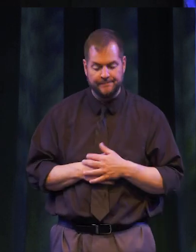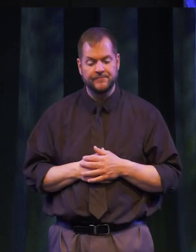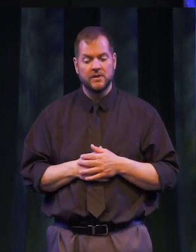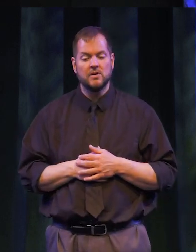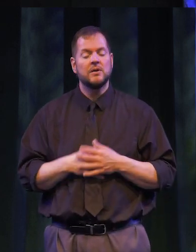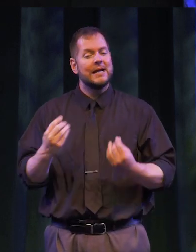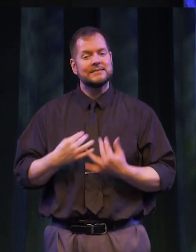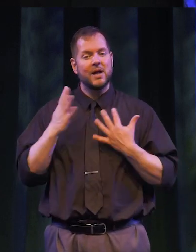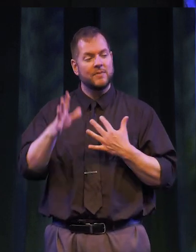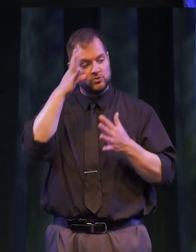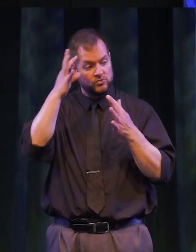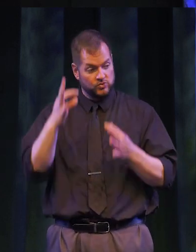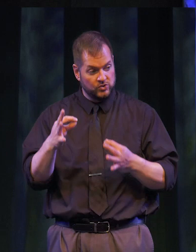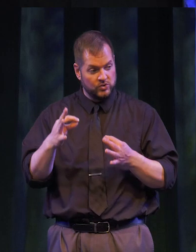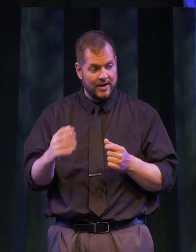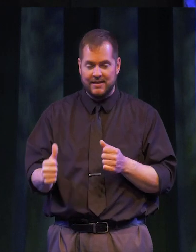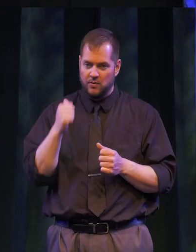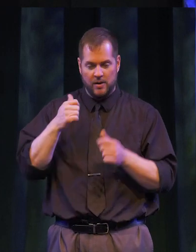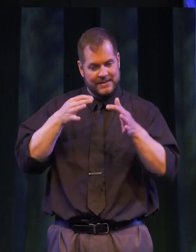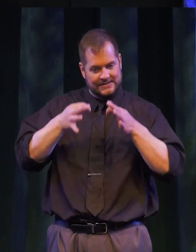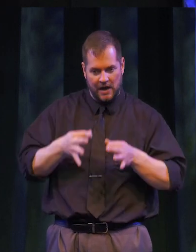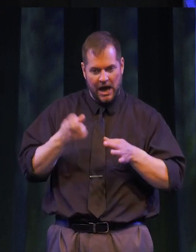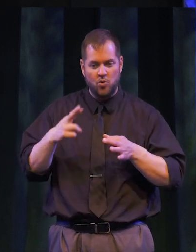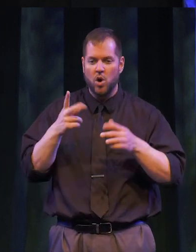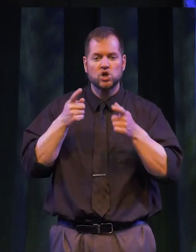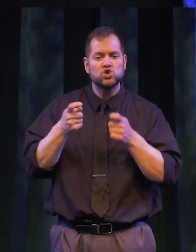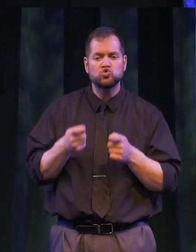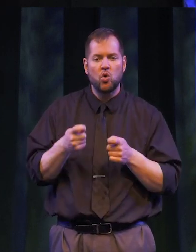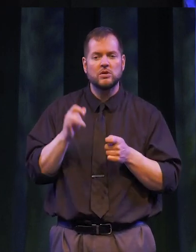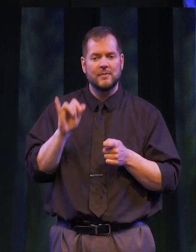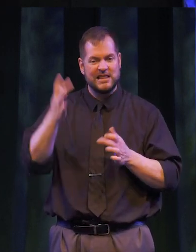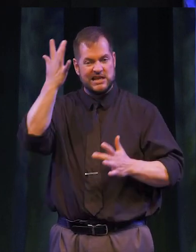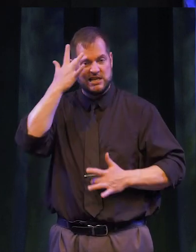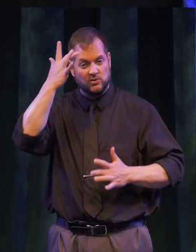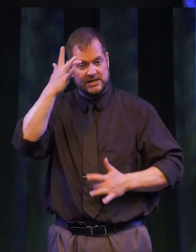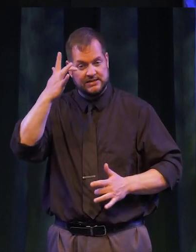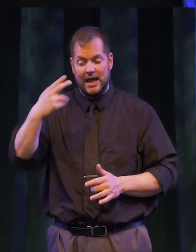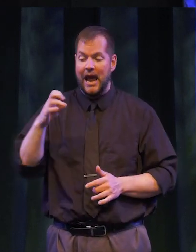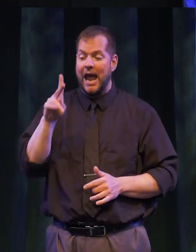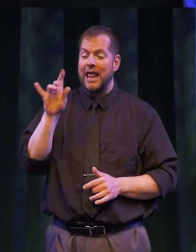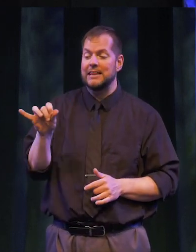by his decision that he was not going to be defined nor controlled by this illness, Henley